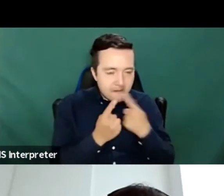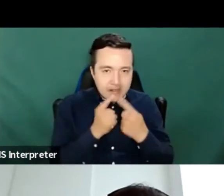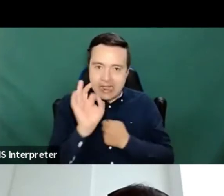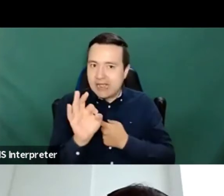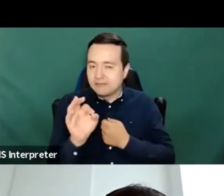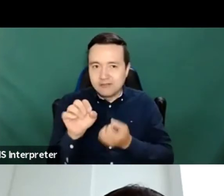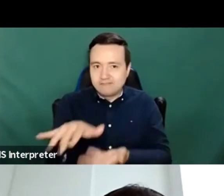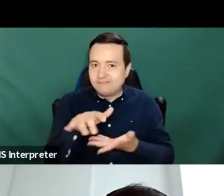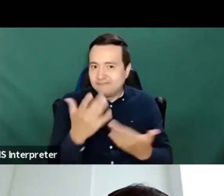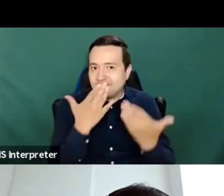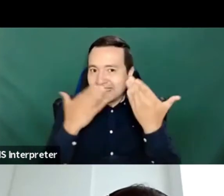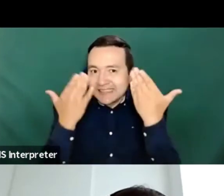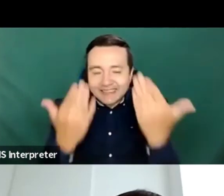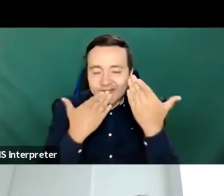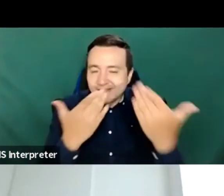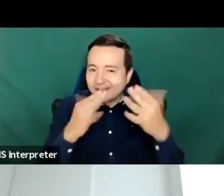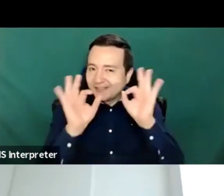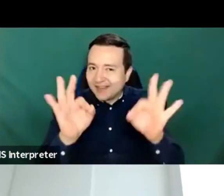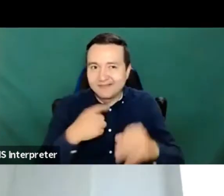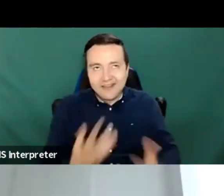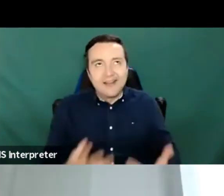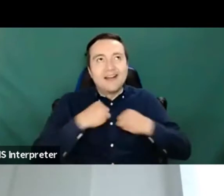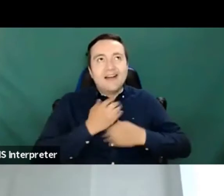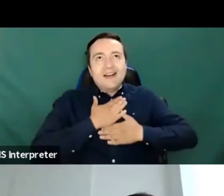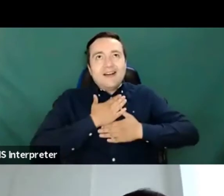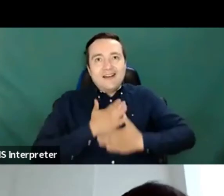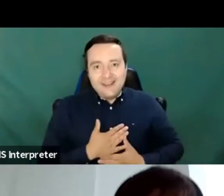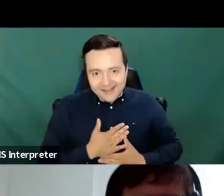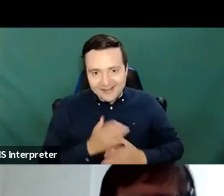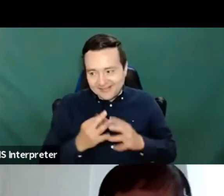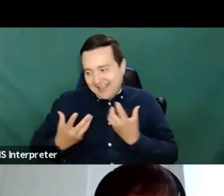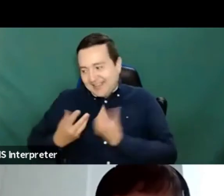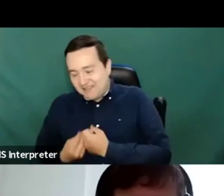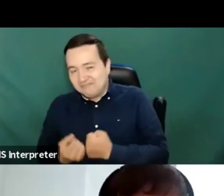whoever said that really made my day and I'm sure the day of my team as well and and really